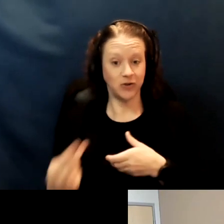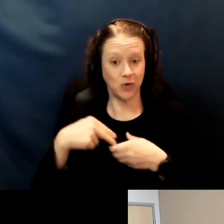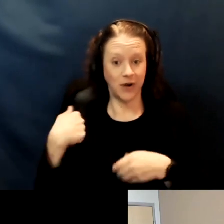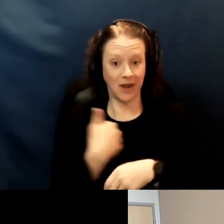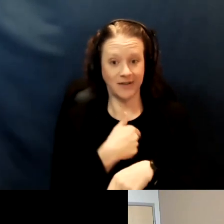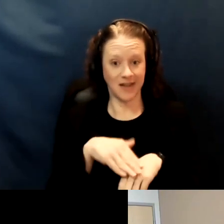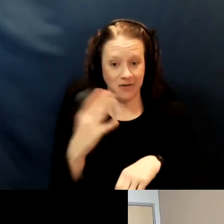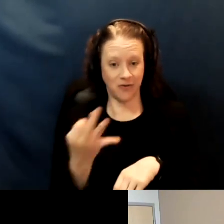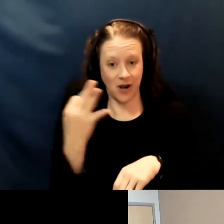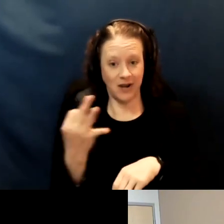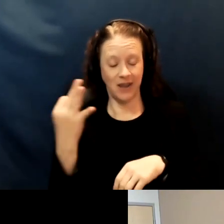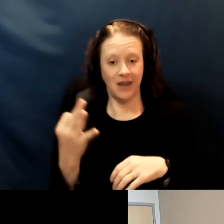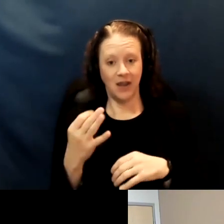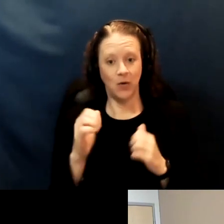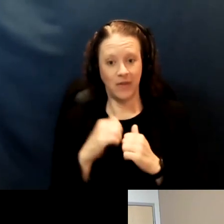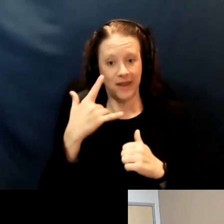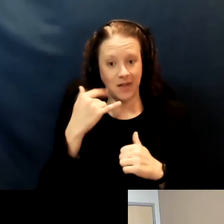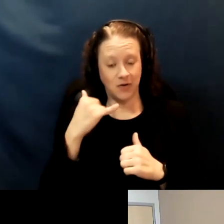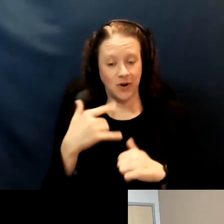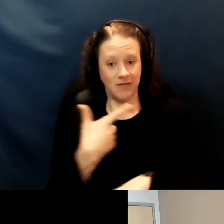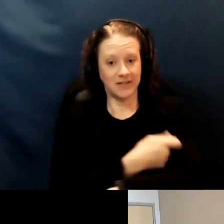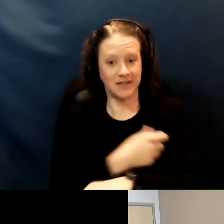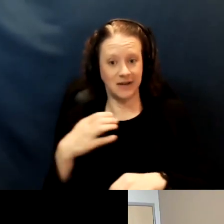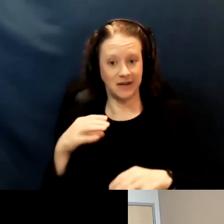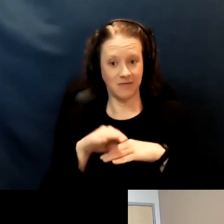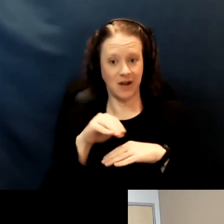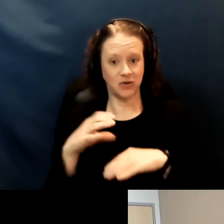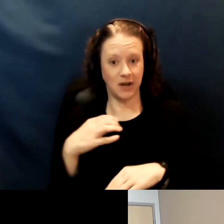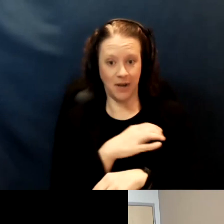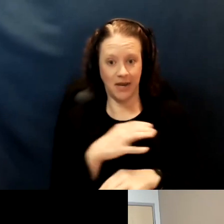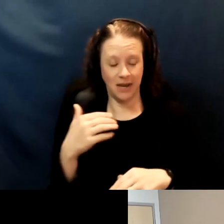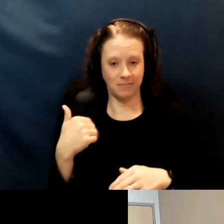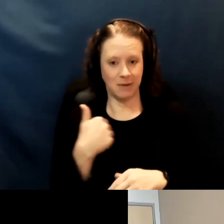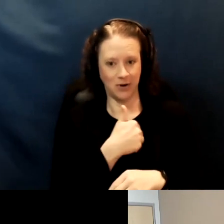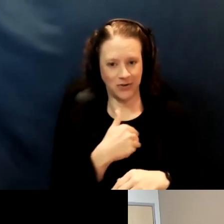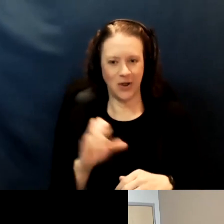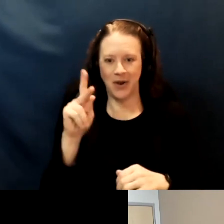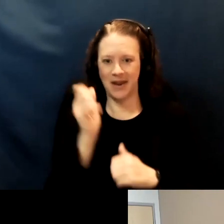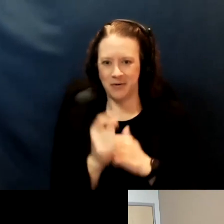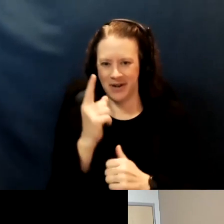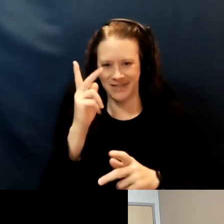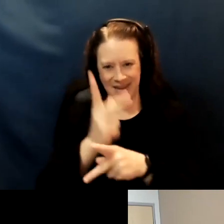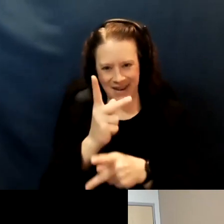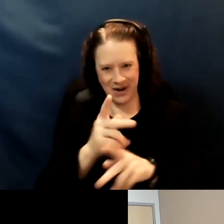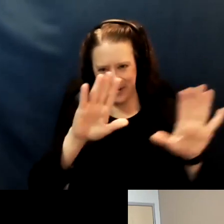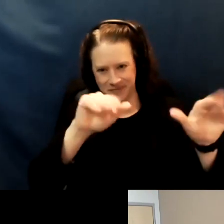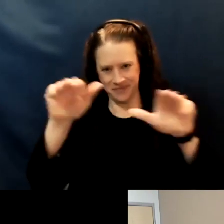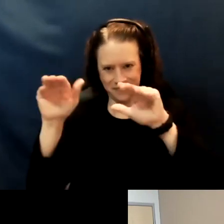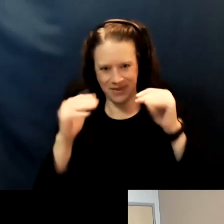with the California Vaccine Advisory Committee members. Okay, everybody, take care. Thank you.